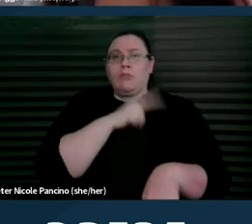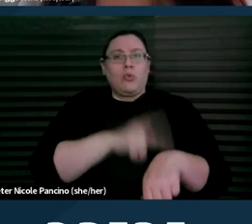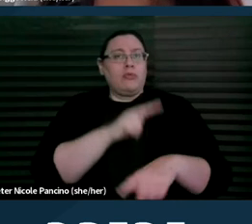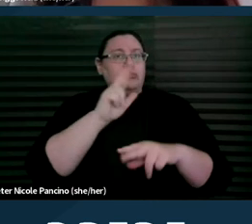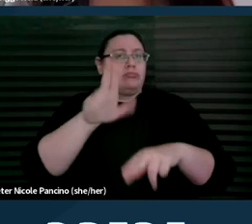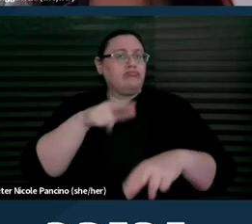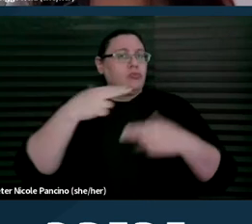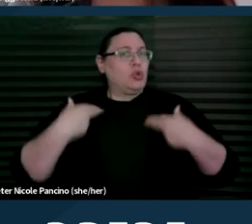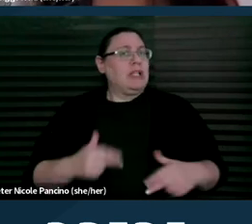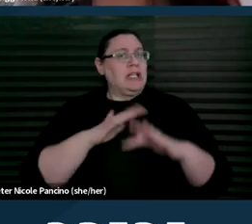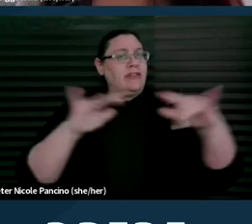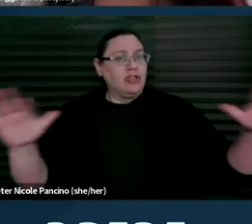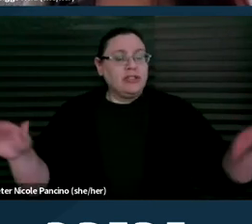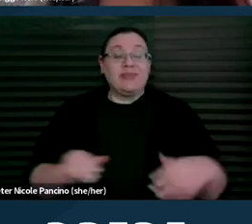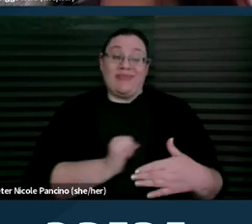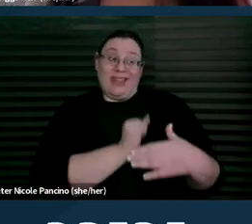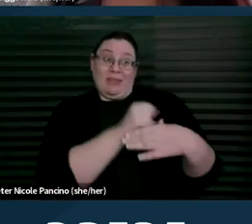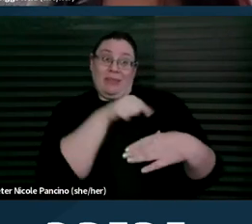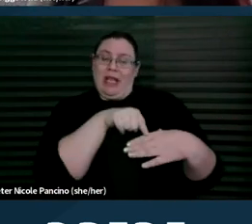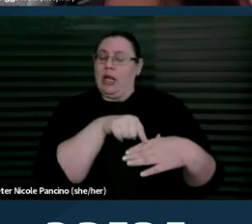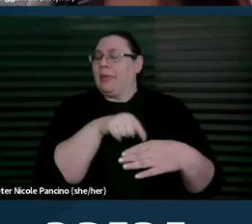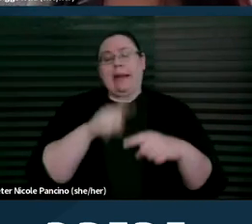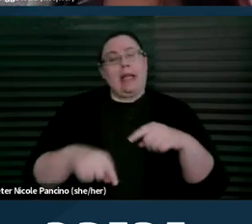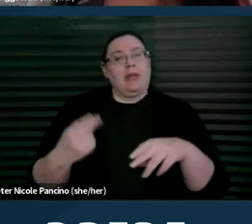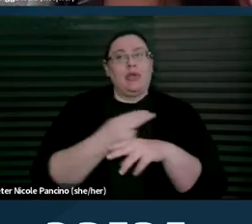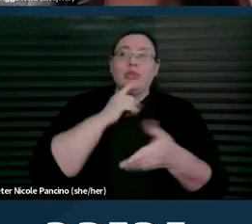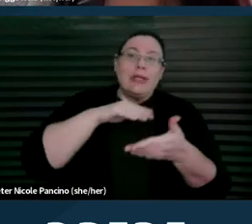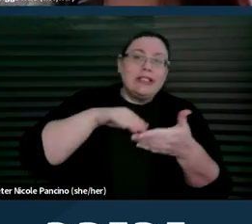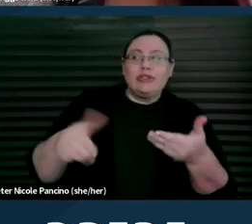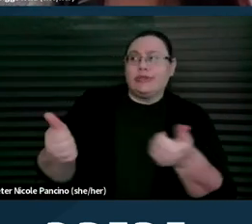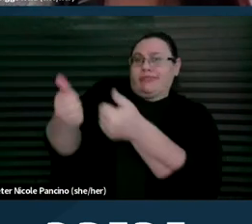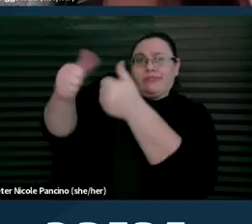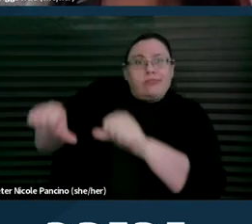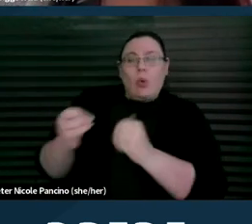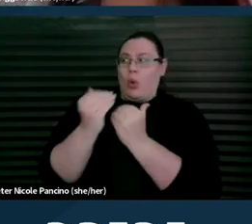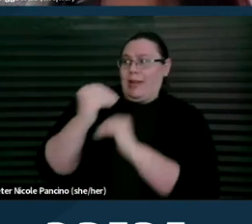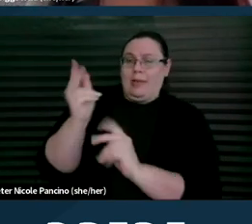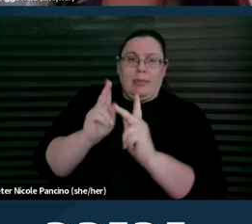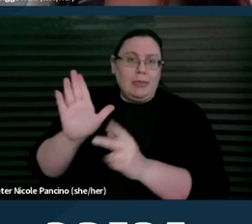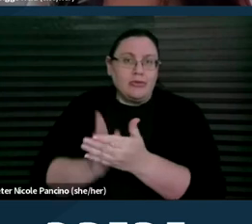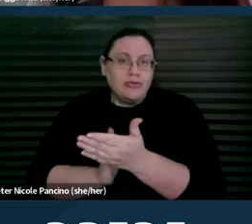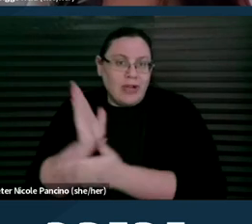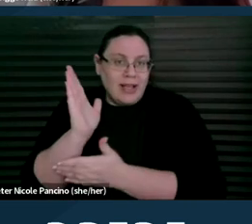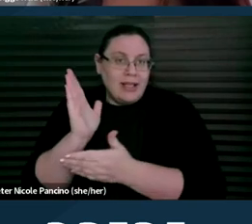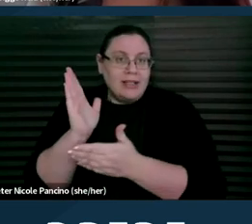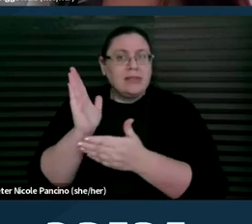Impairment cannot be used as an excuse to deny or restrict people's rights. It is everyone's responsibility